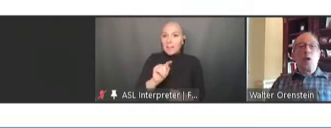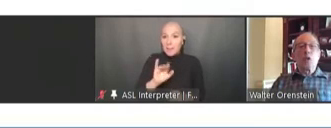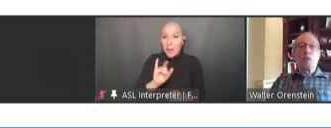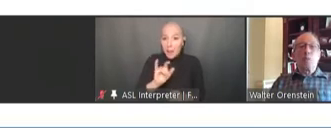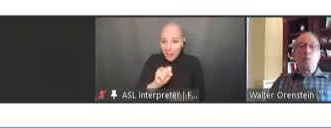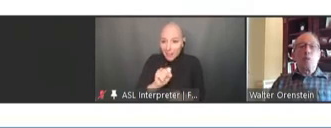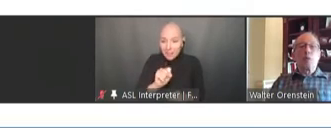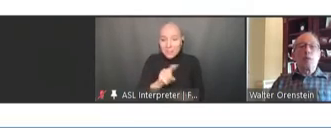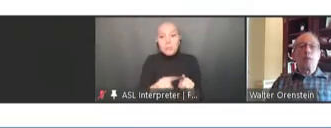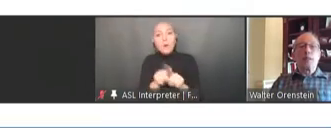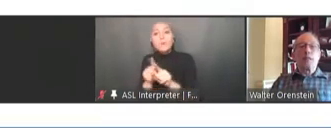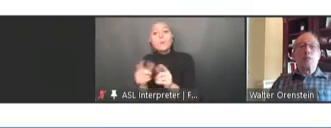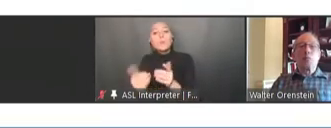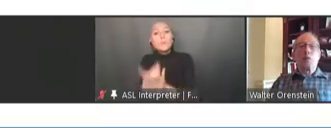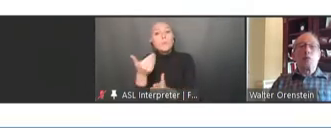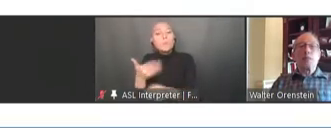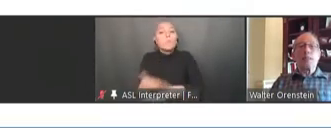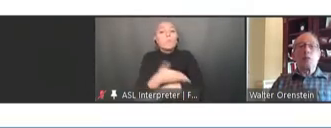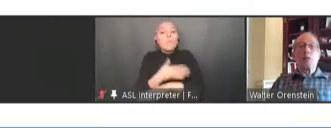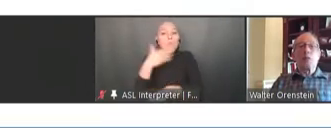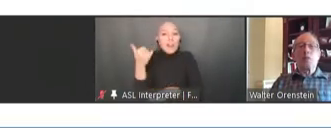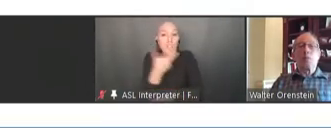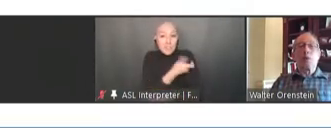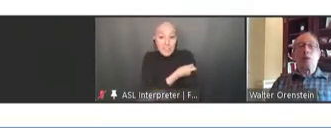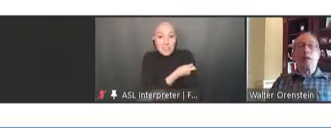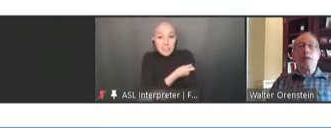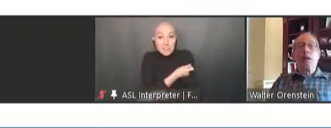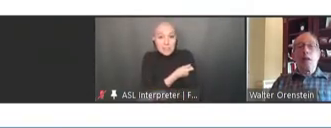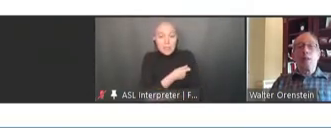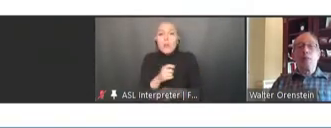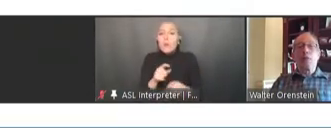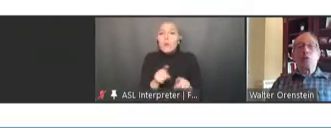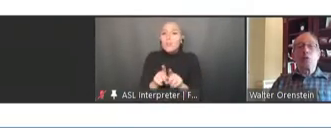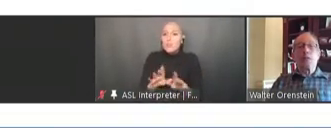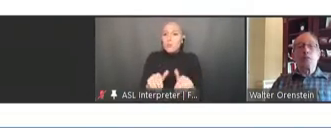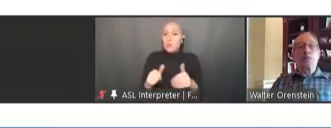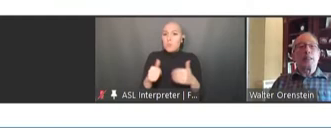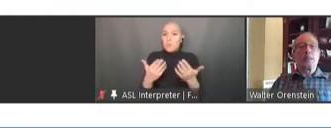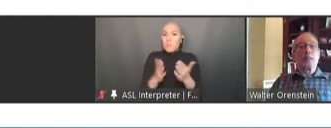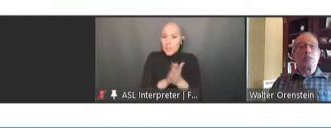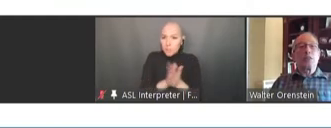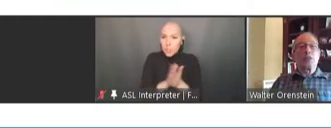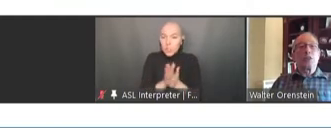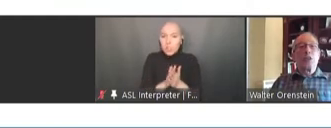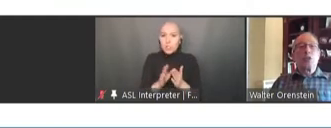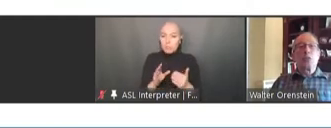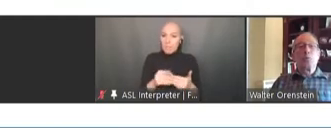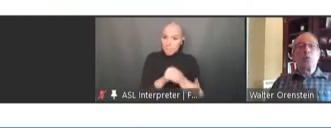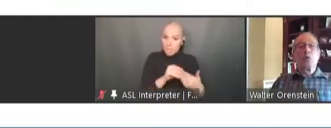Also, with those incentives, to be flexible enough to apply a diverse range of technologies to move